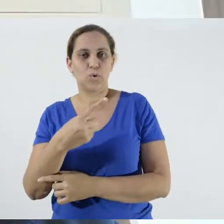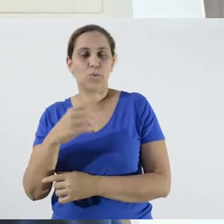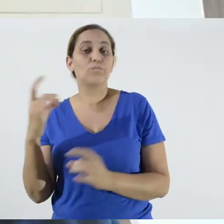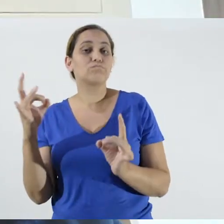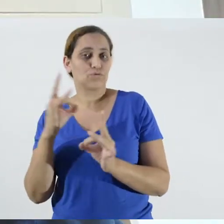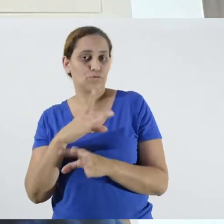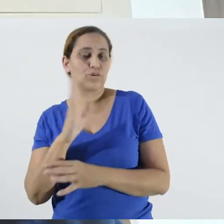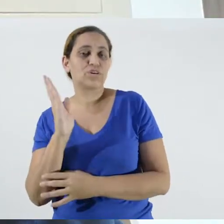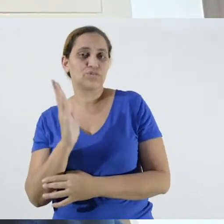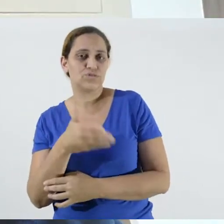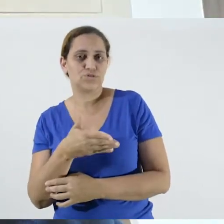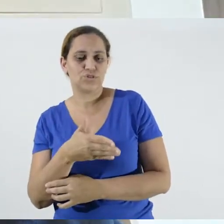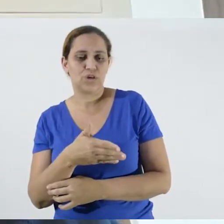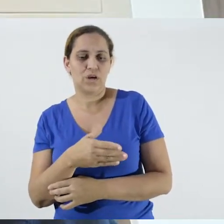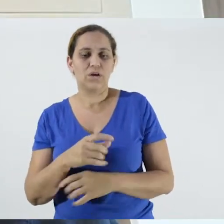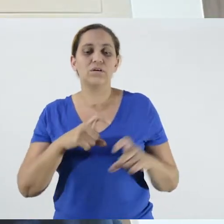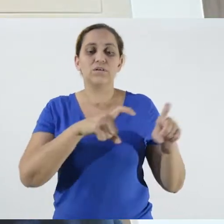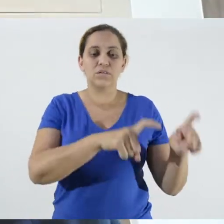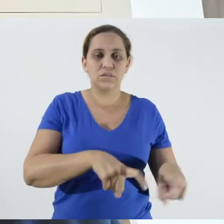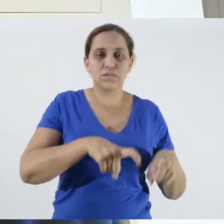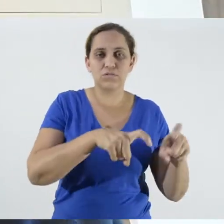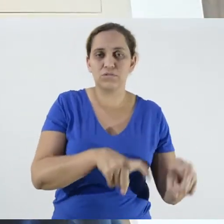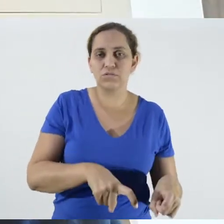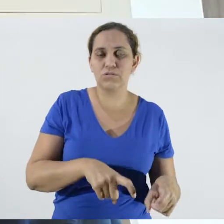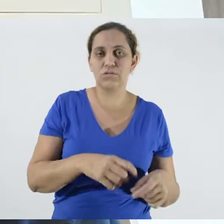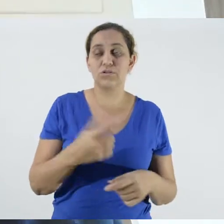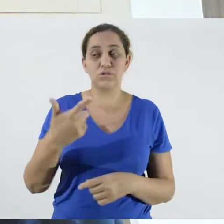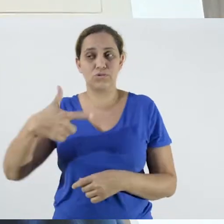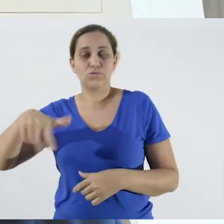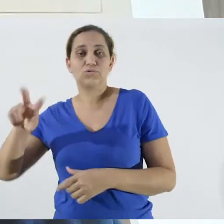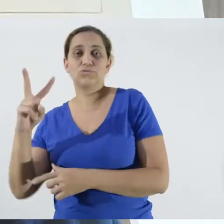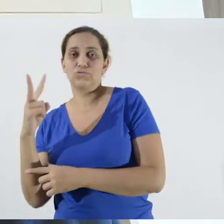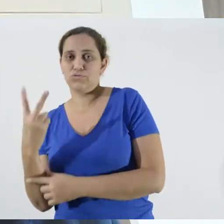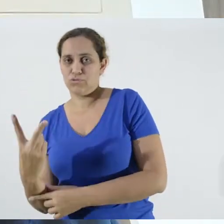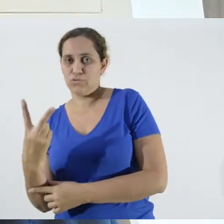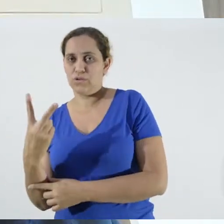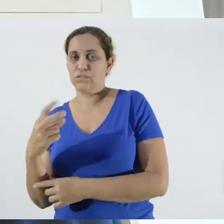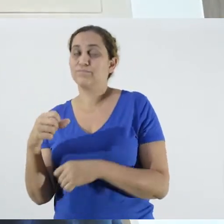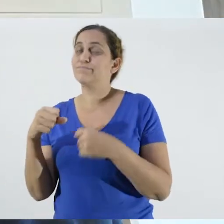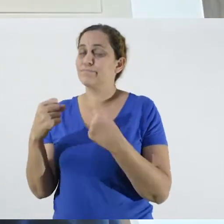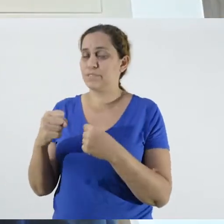and rural extension workers, and two more are being developed.